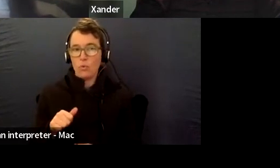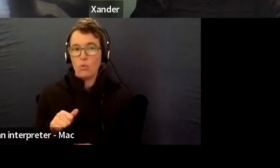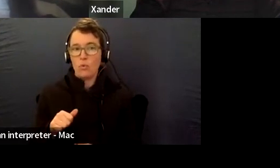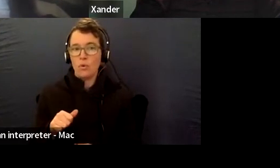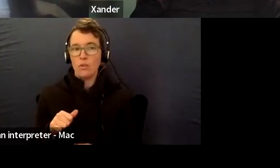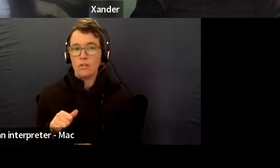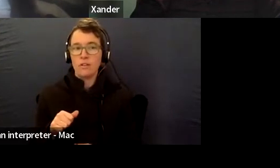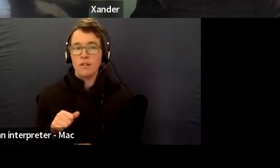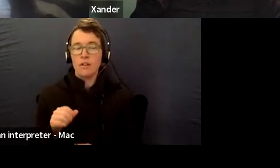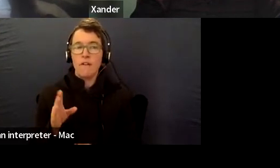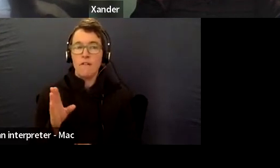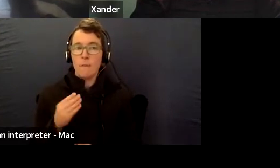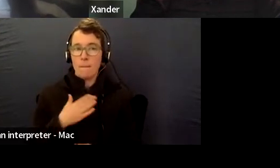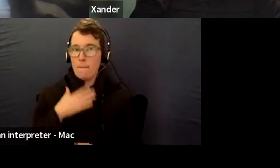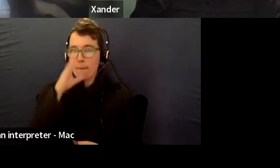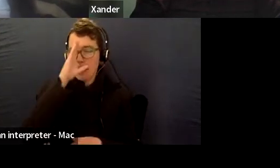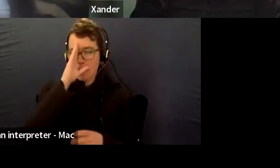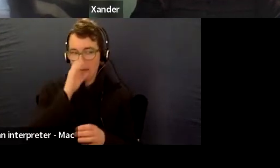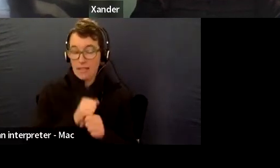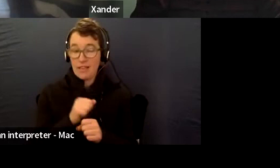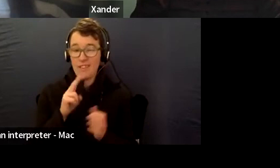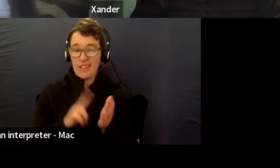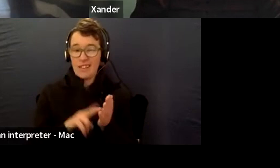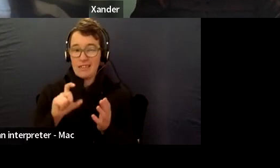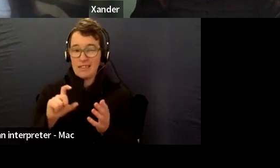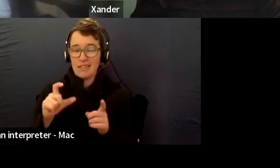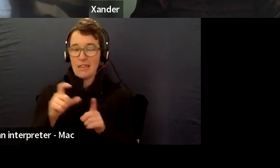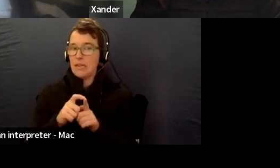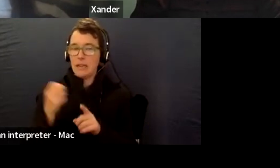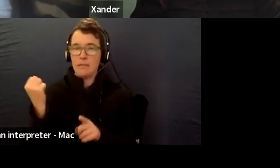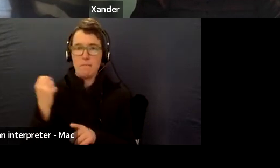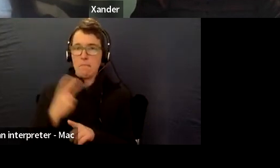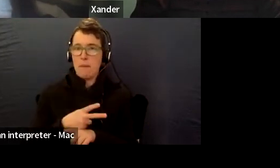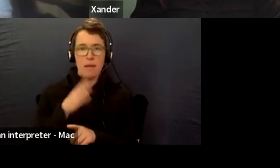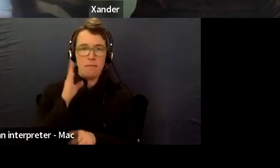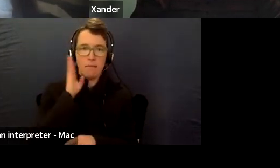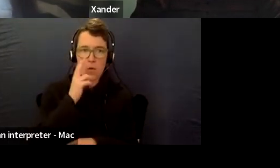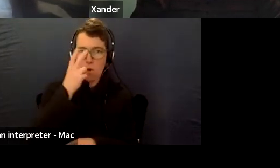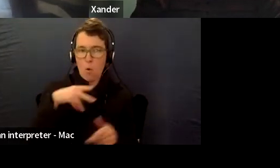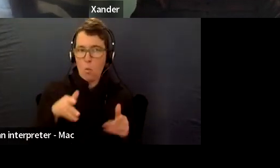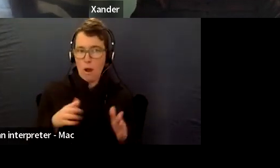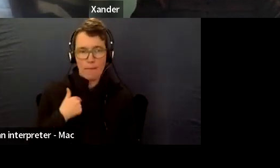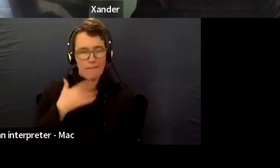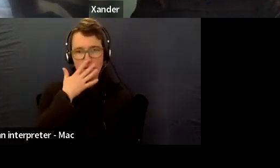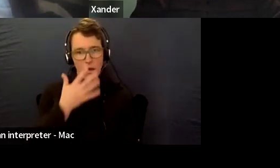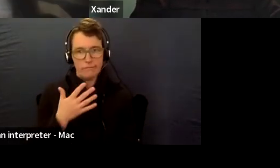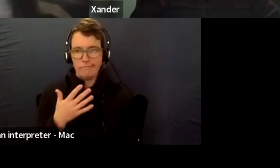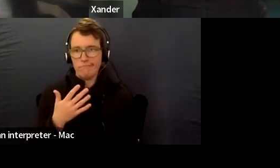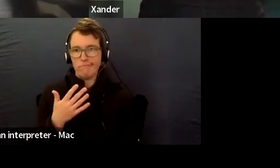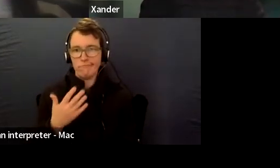I will from what I believe better than what we've had when I was a little five year old going through the system myself. Absolutely.